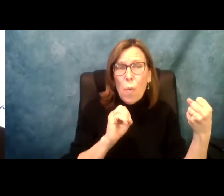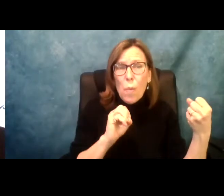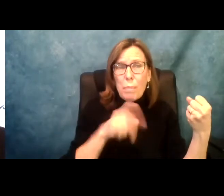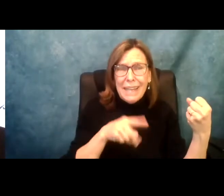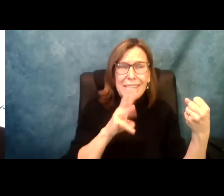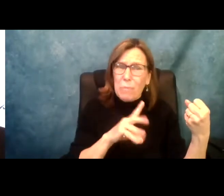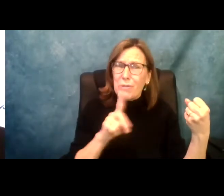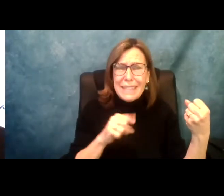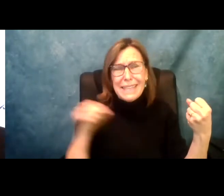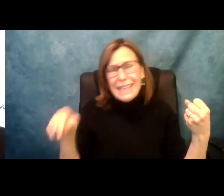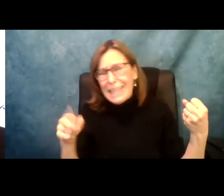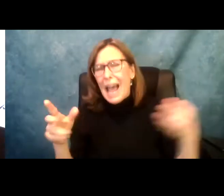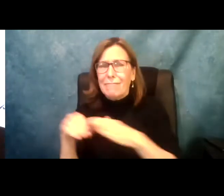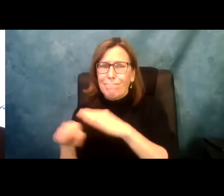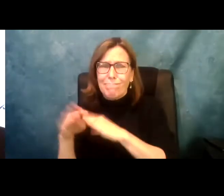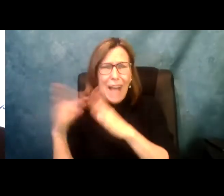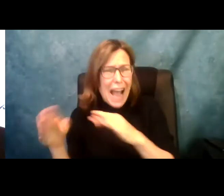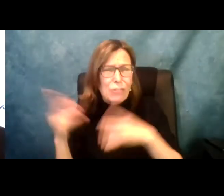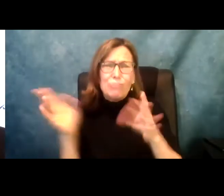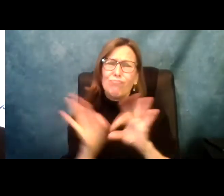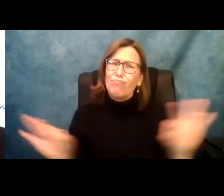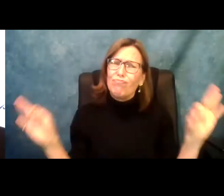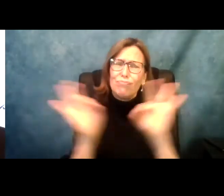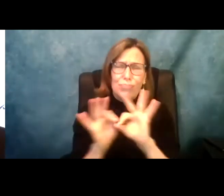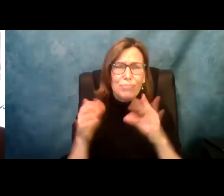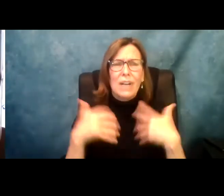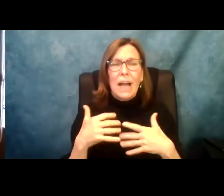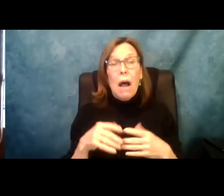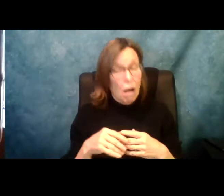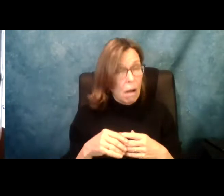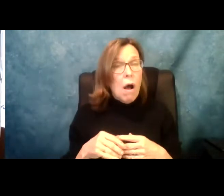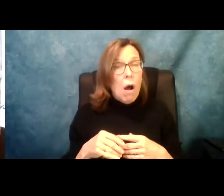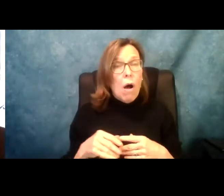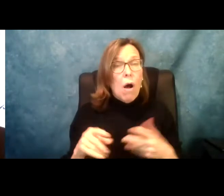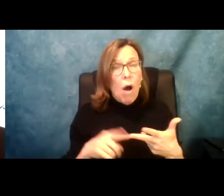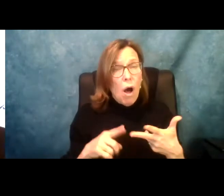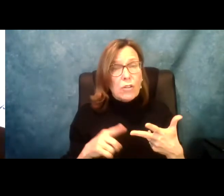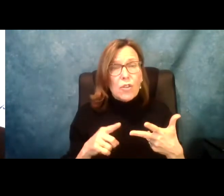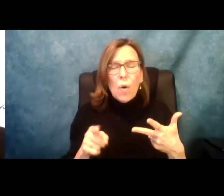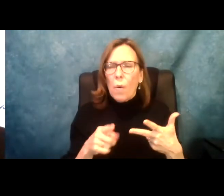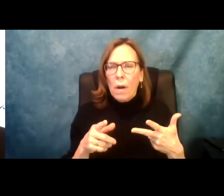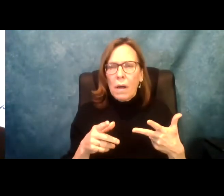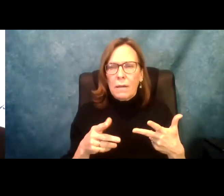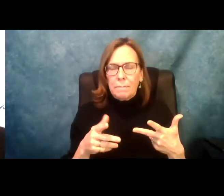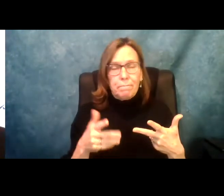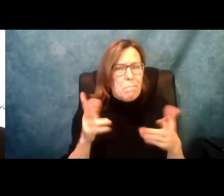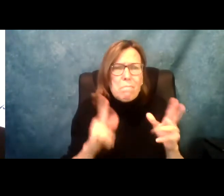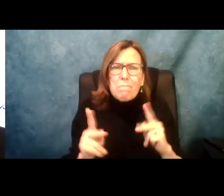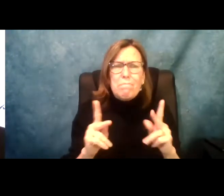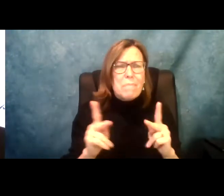need to do set-asides for people with mental health and OPWD. It is so very important . And also, it is very